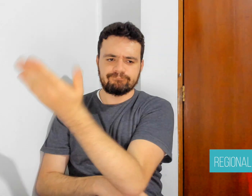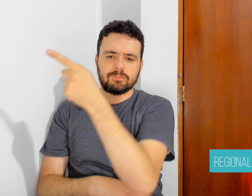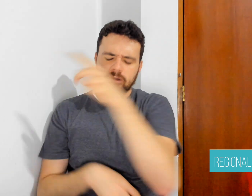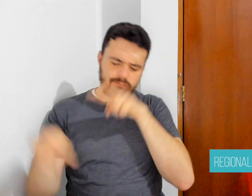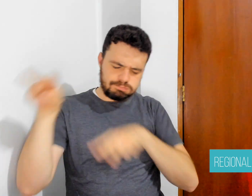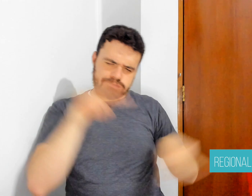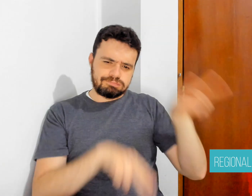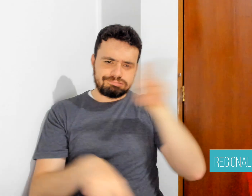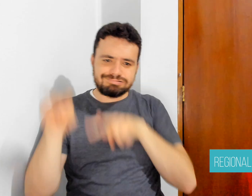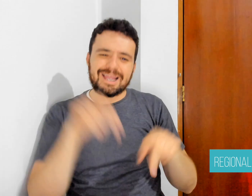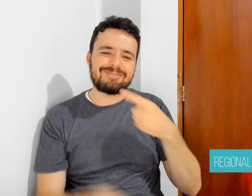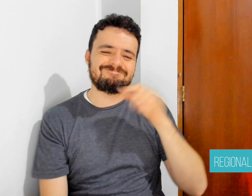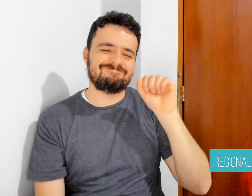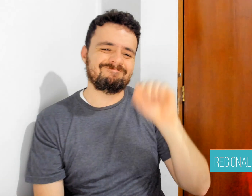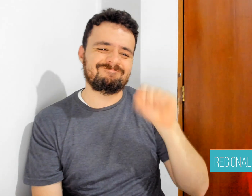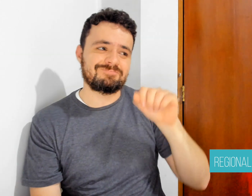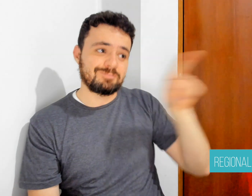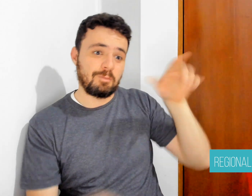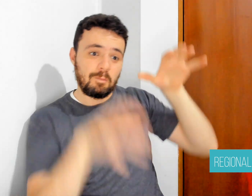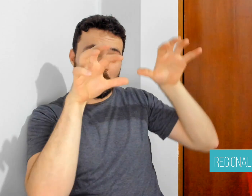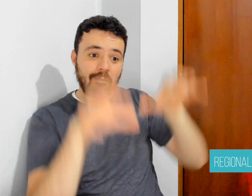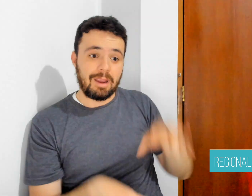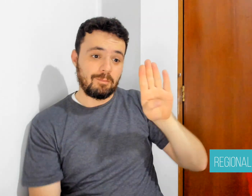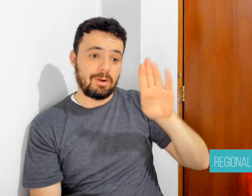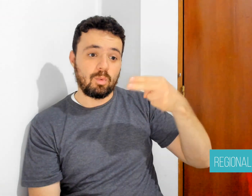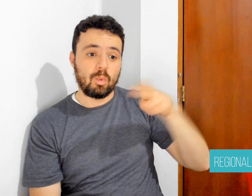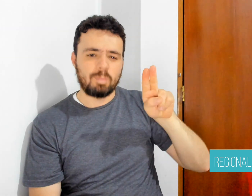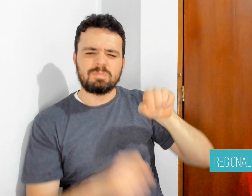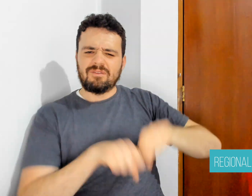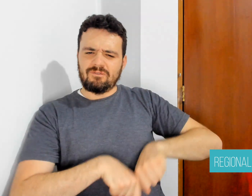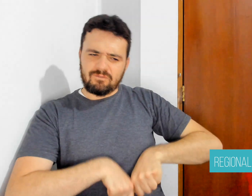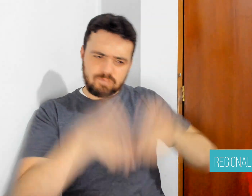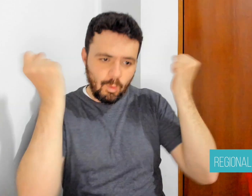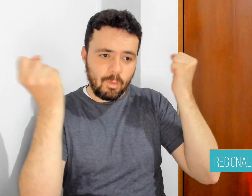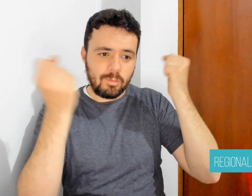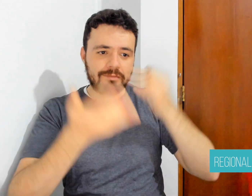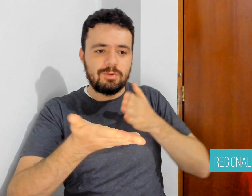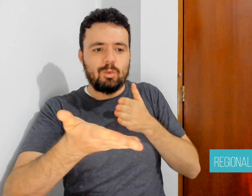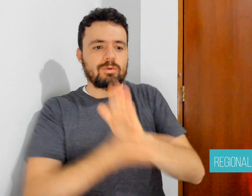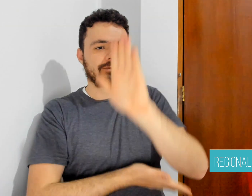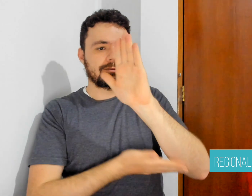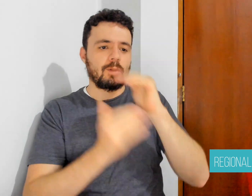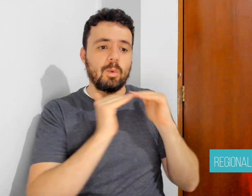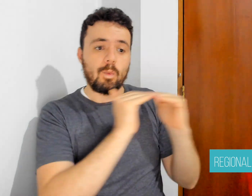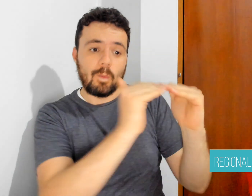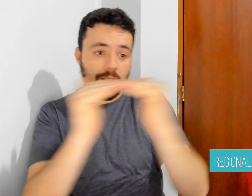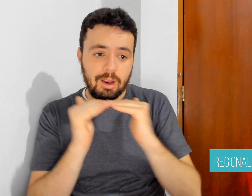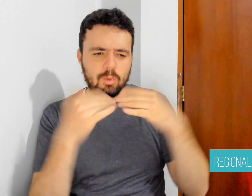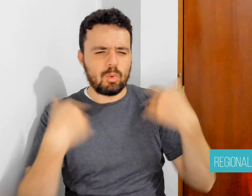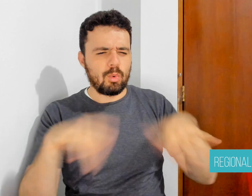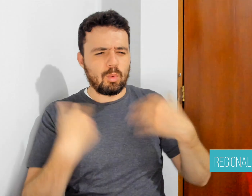the Uruguayan Sign Language Law, but INDDHH interpreted